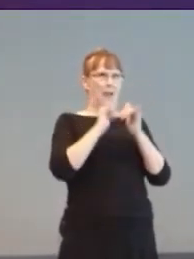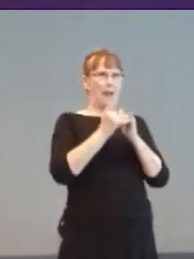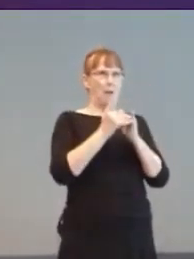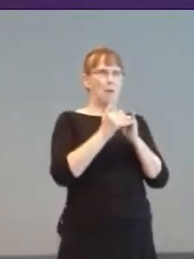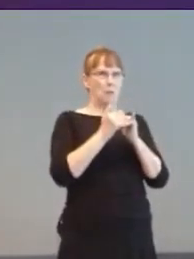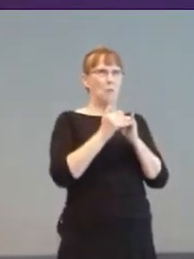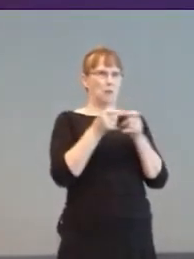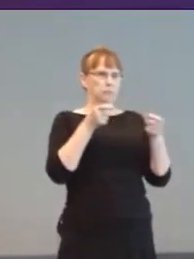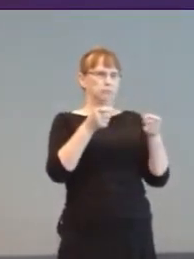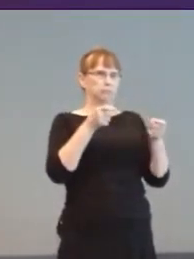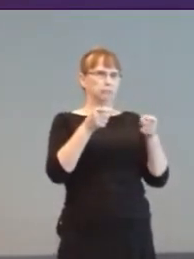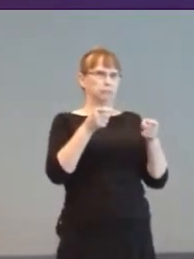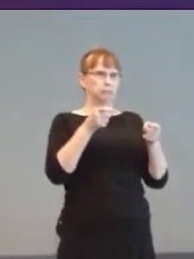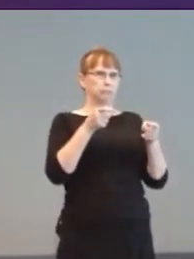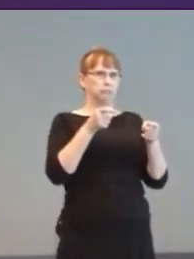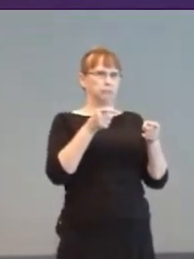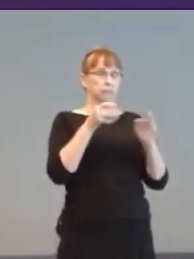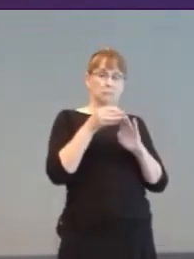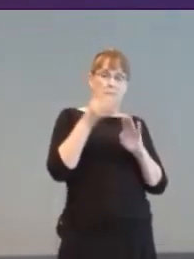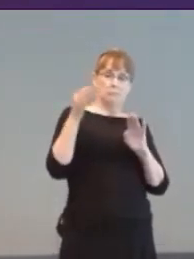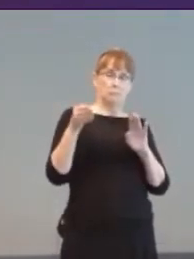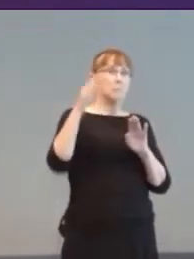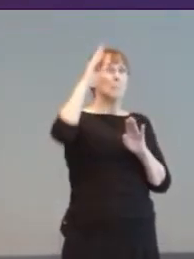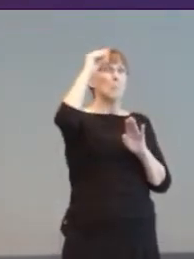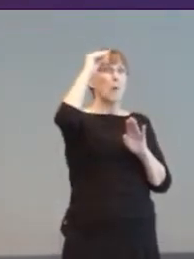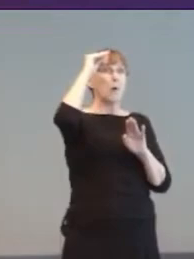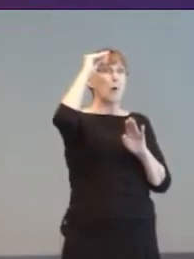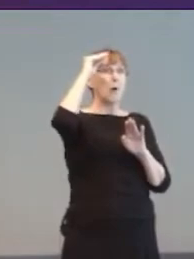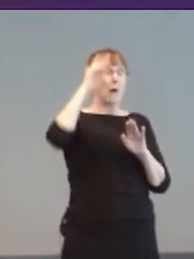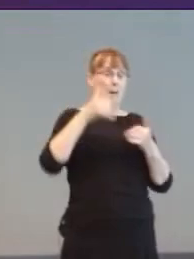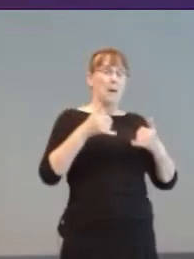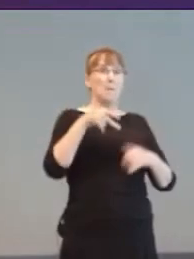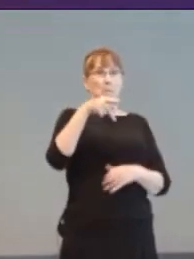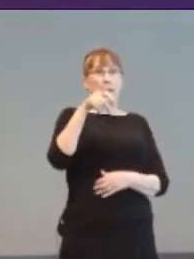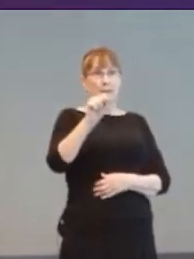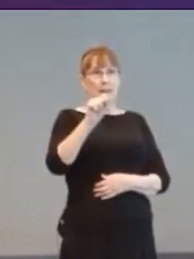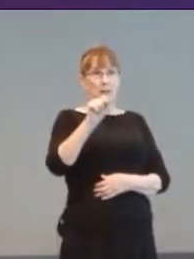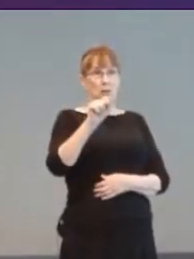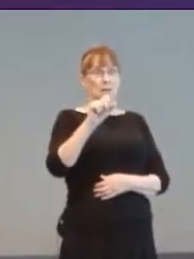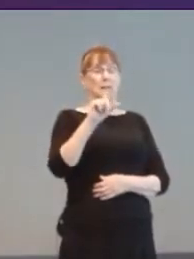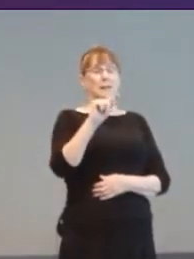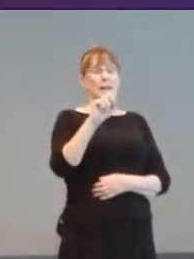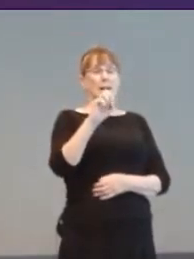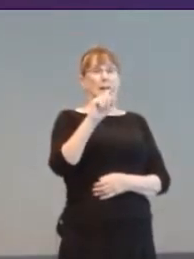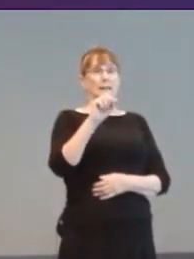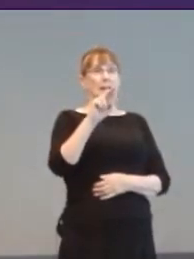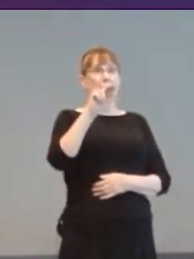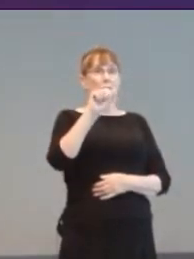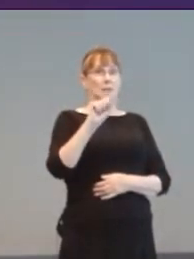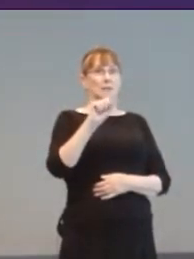Pictured right, are Nathan and Colin about to battle in Playstation Tekken 6. They are each using a single button and a